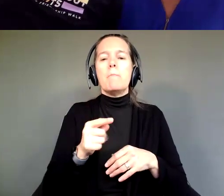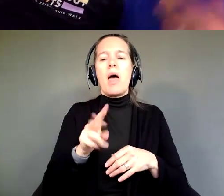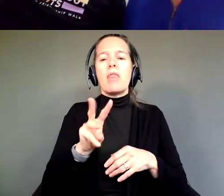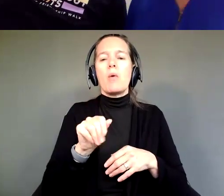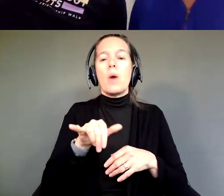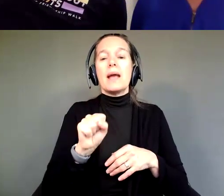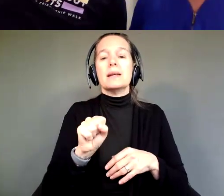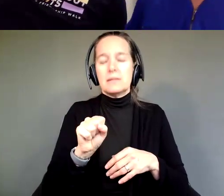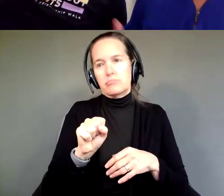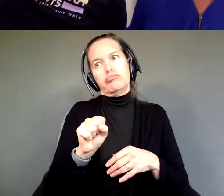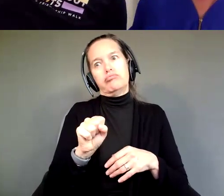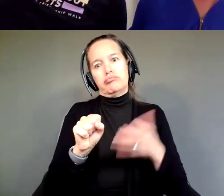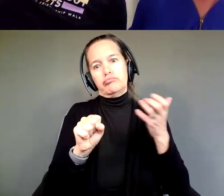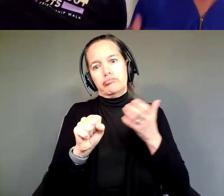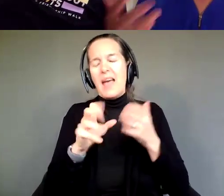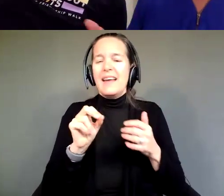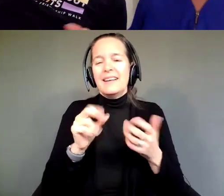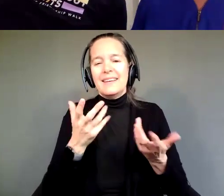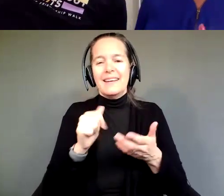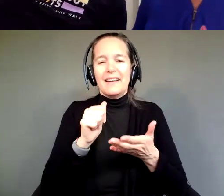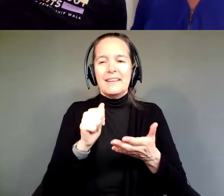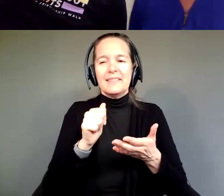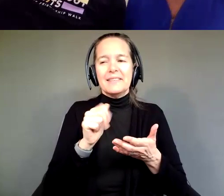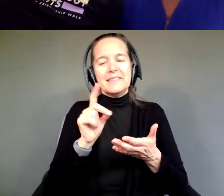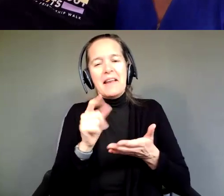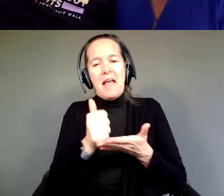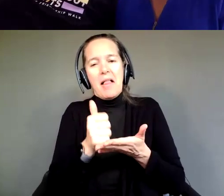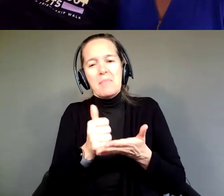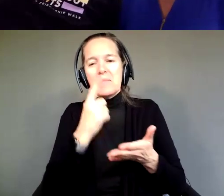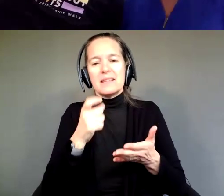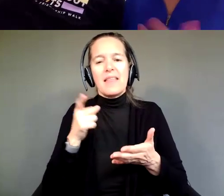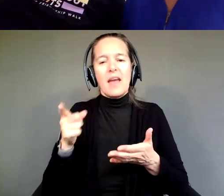And it did help that they were his teachers previously to them starting Future Pathways,